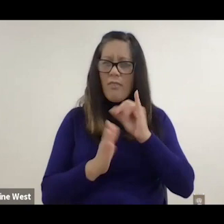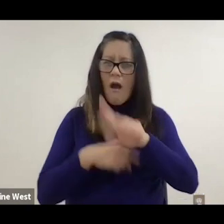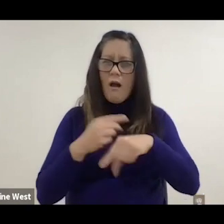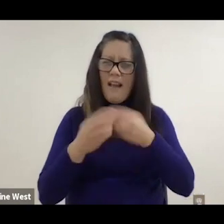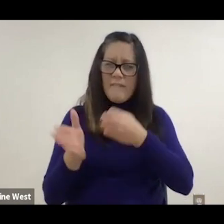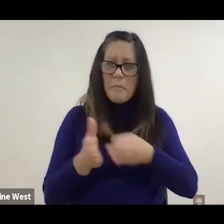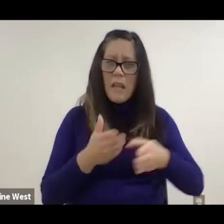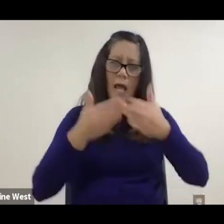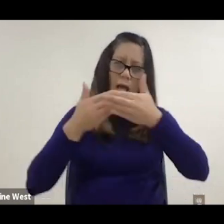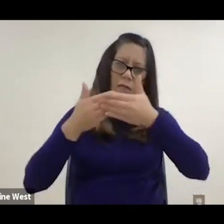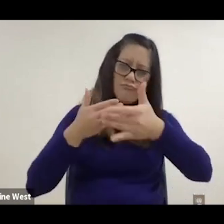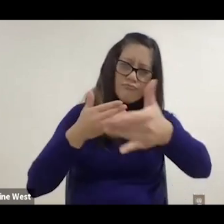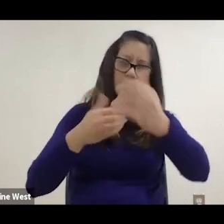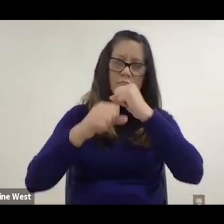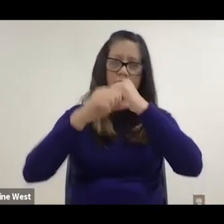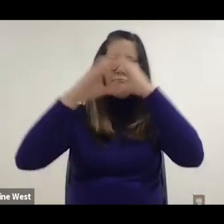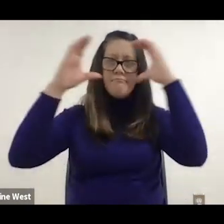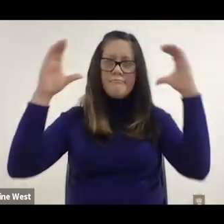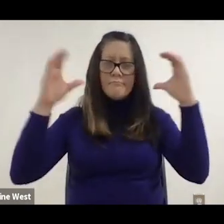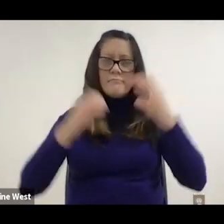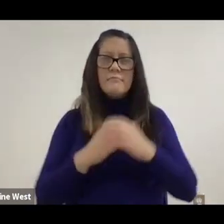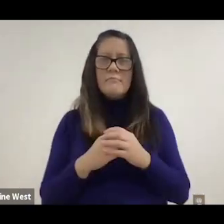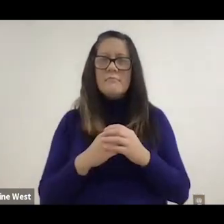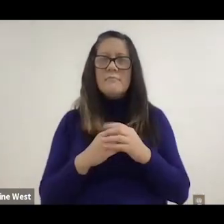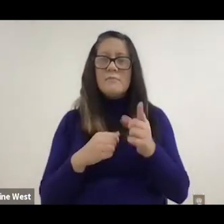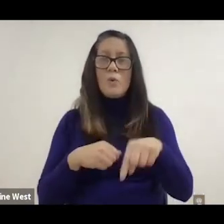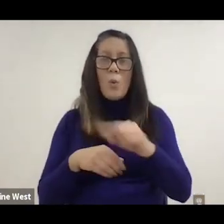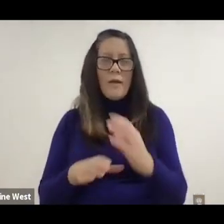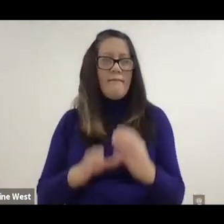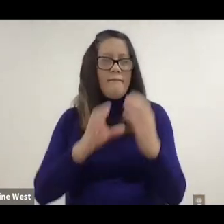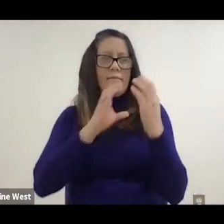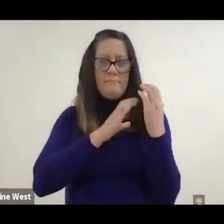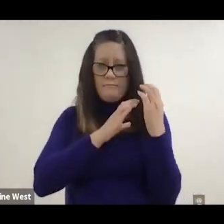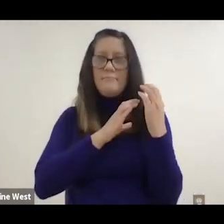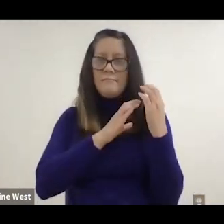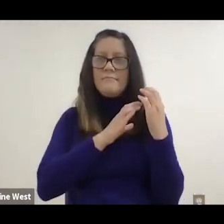So we've sort of taken on this endeavour to some extent.